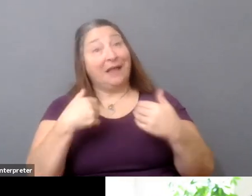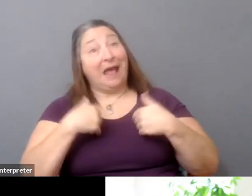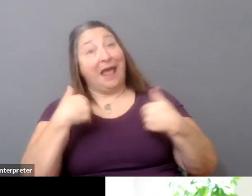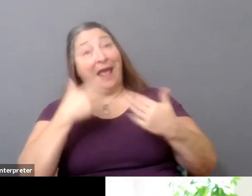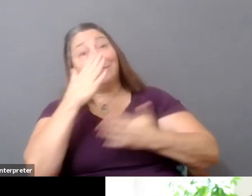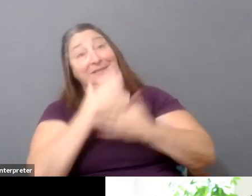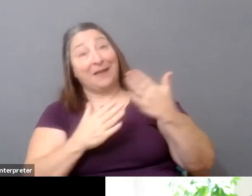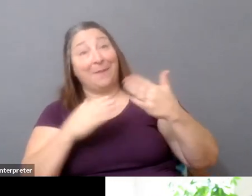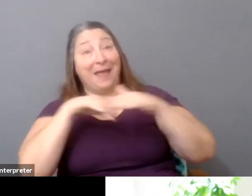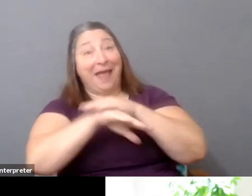I think often the--